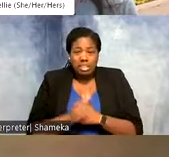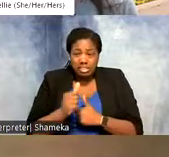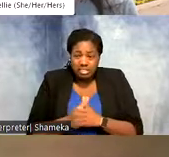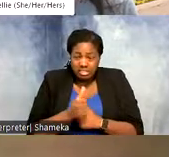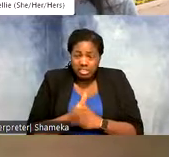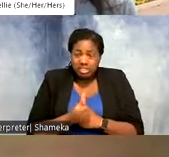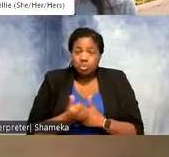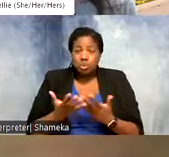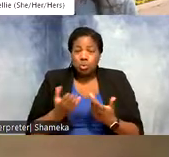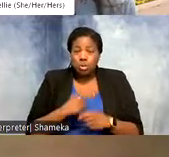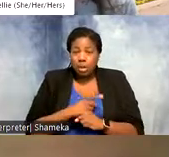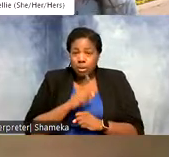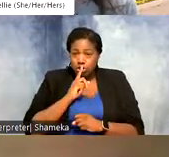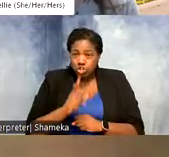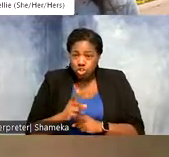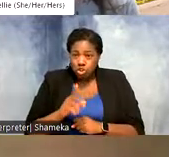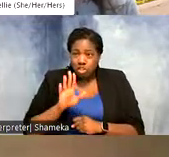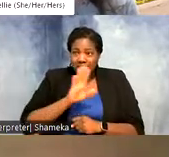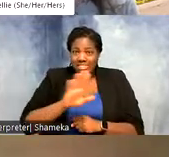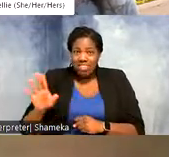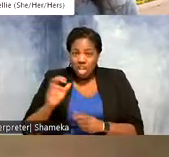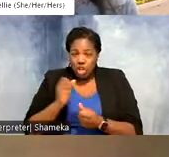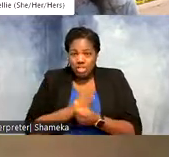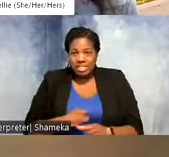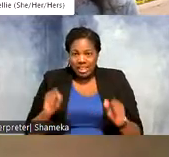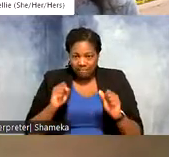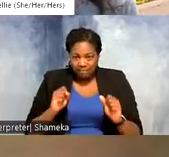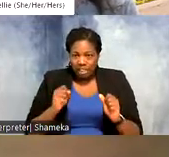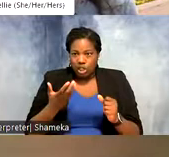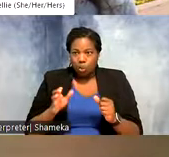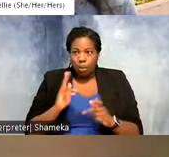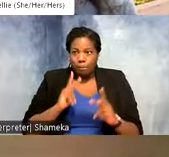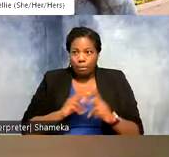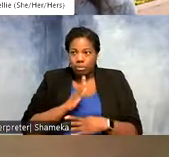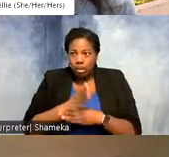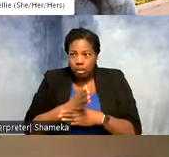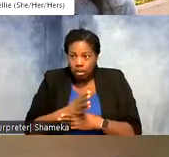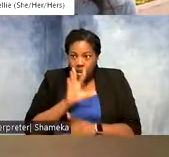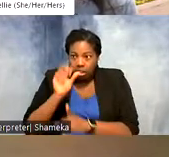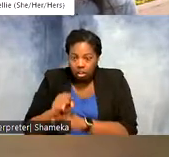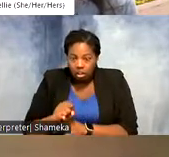we want to keep the birds safe. We want them to not be disturbed. And so those birds, it's important to